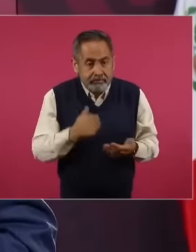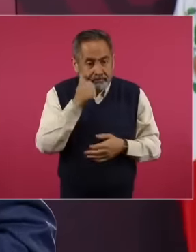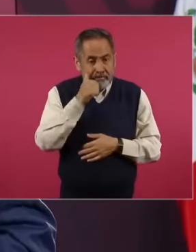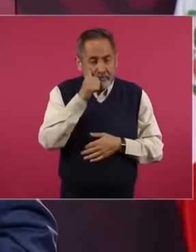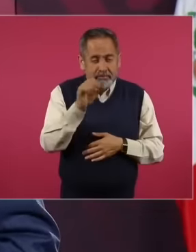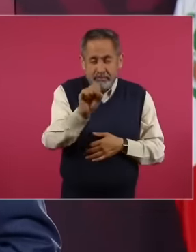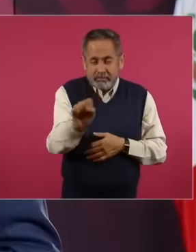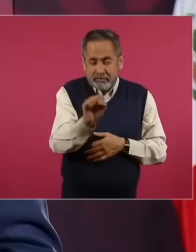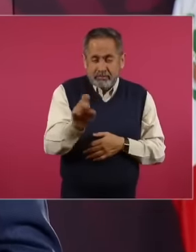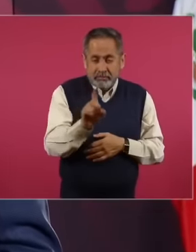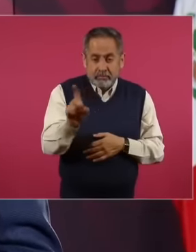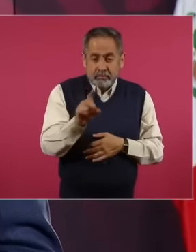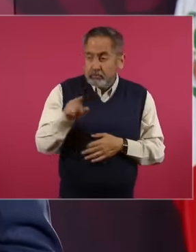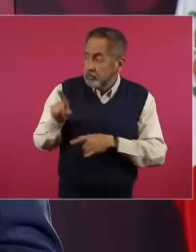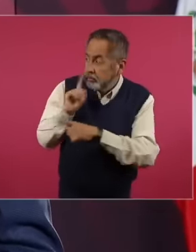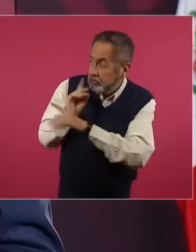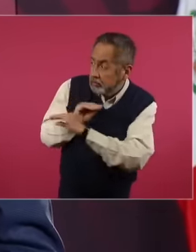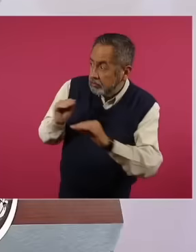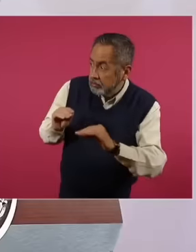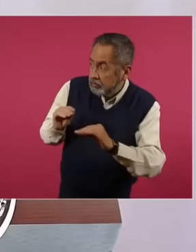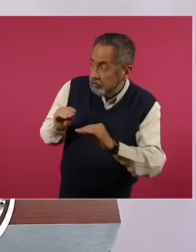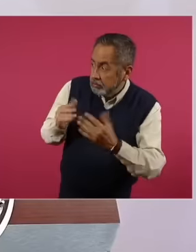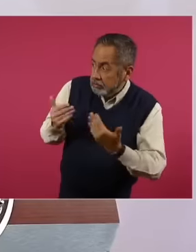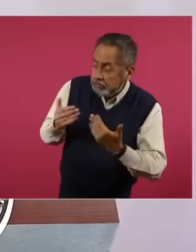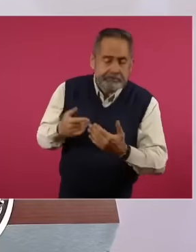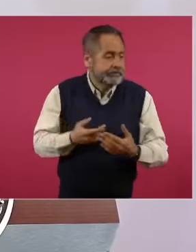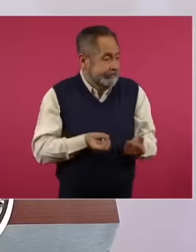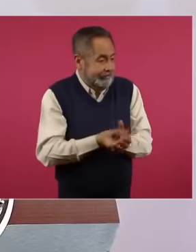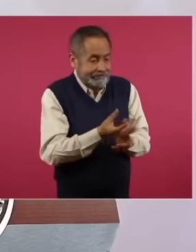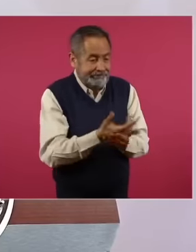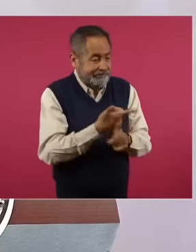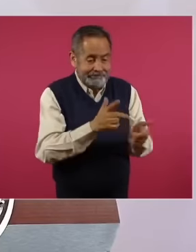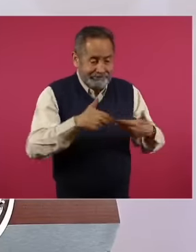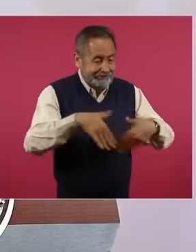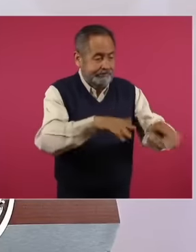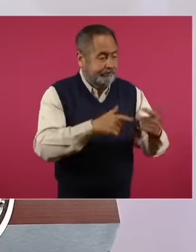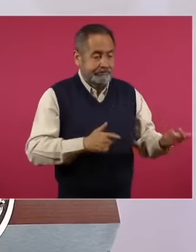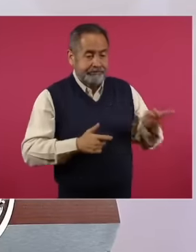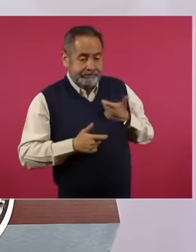do. How many